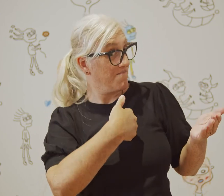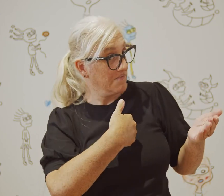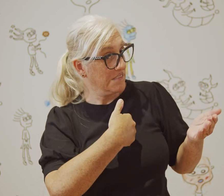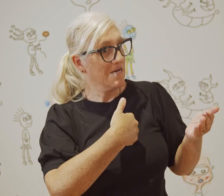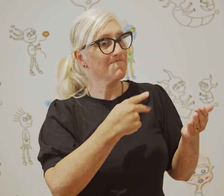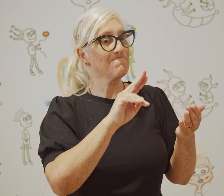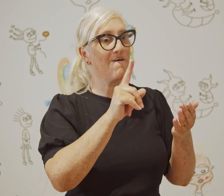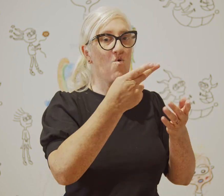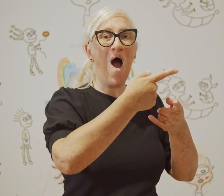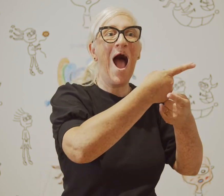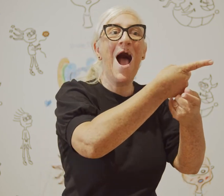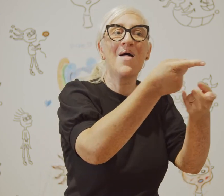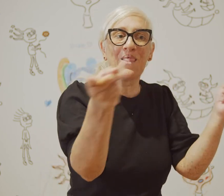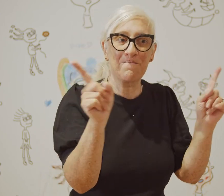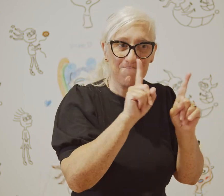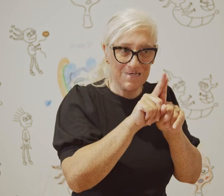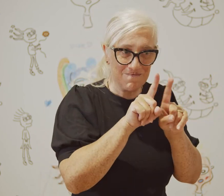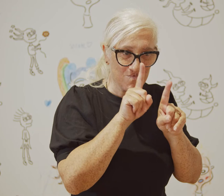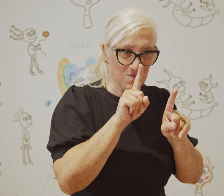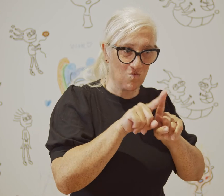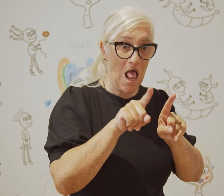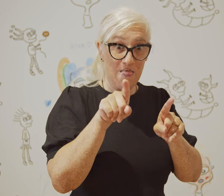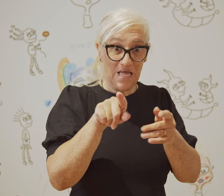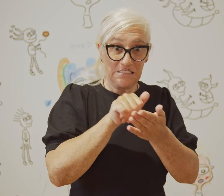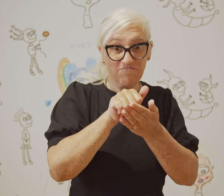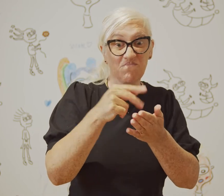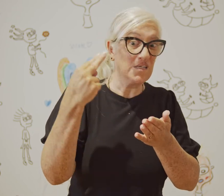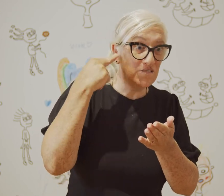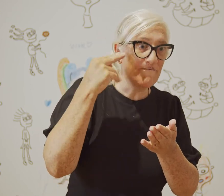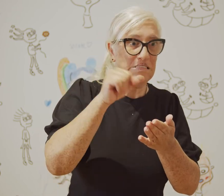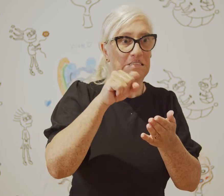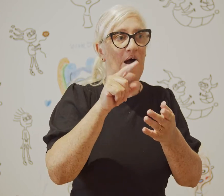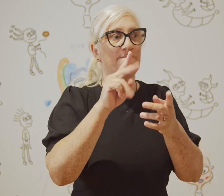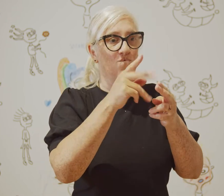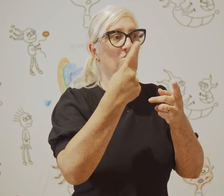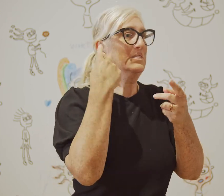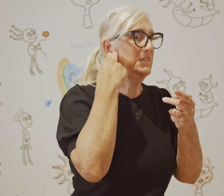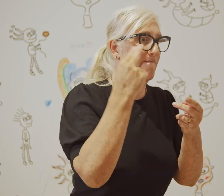just for myself but for other people as well is really important.